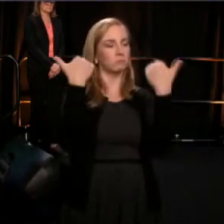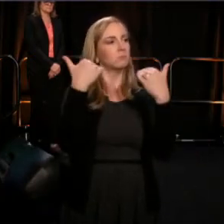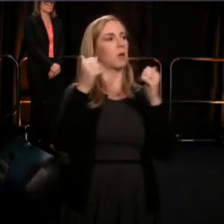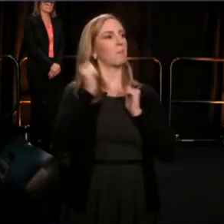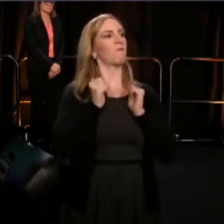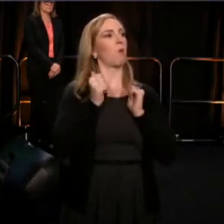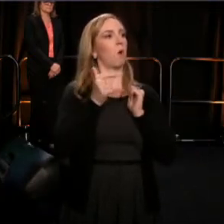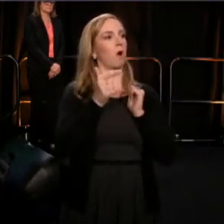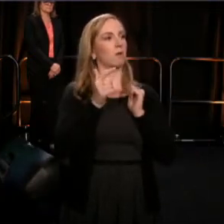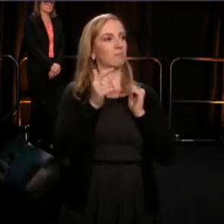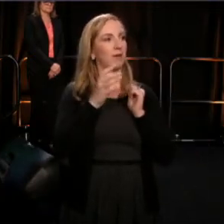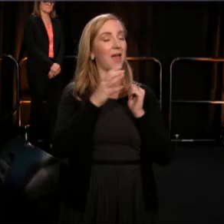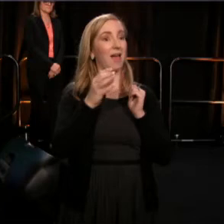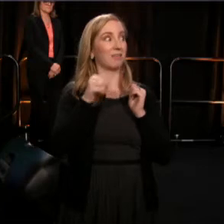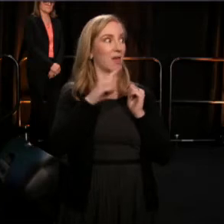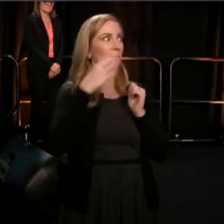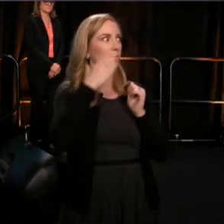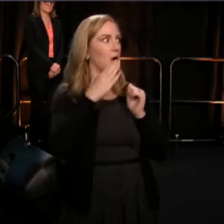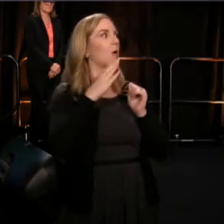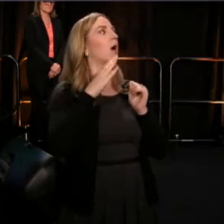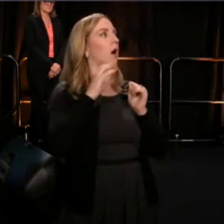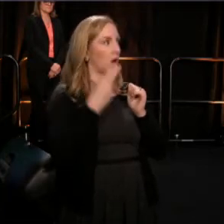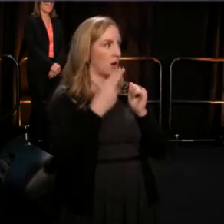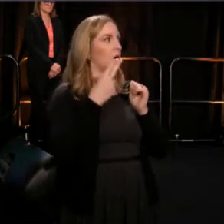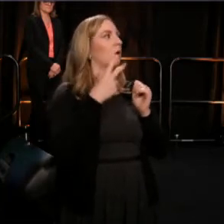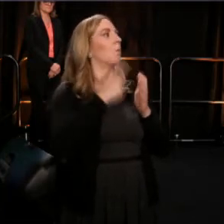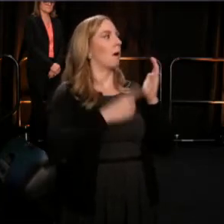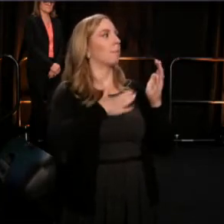that his master wanted to see and hear.